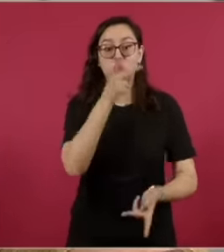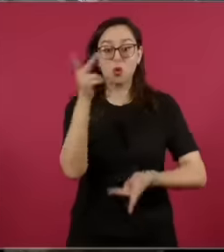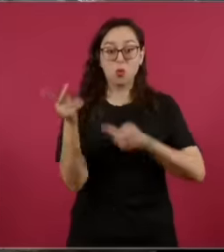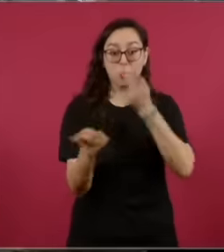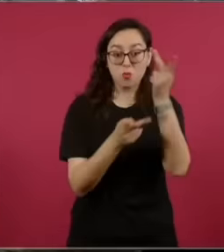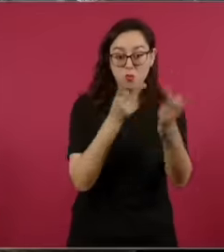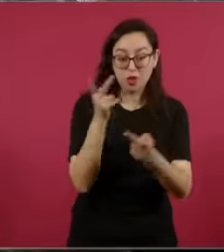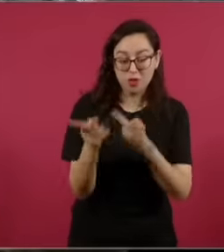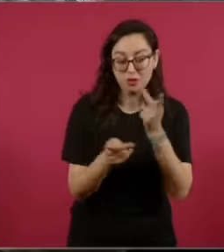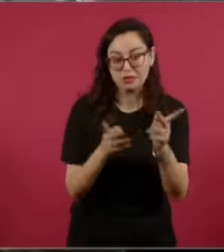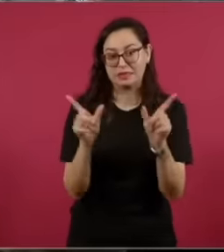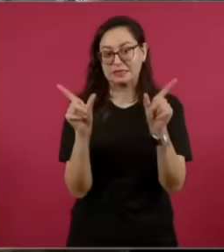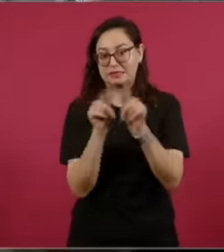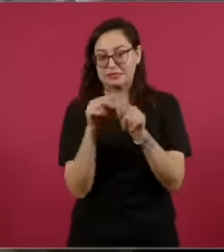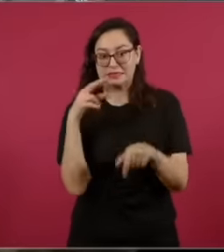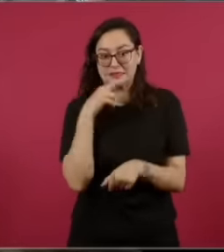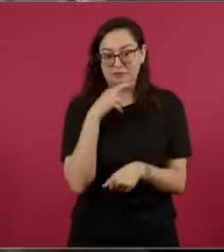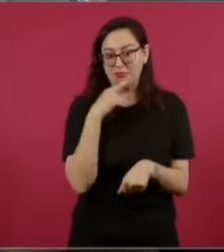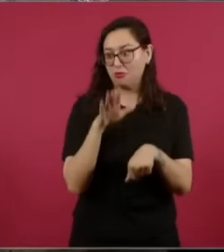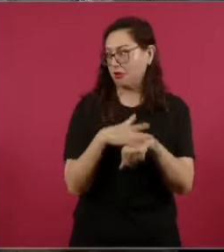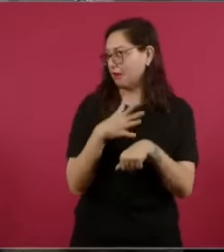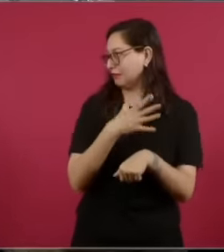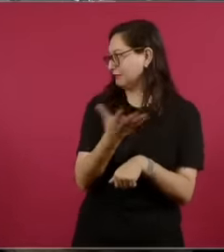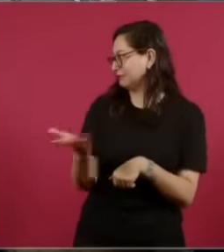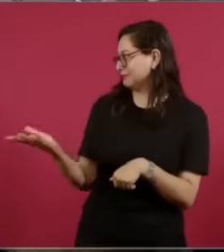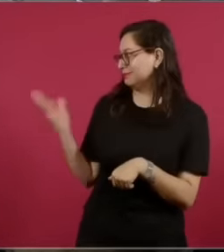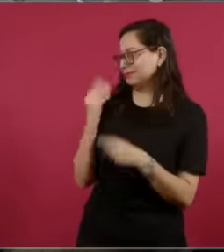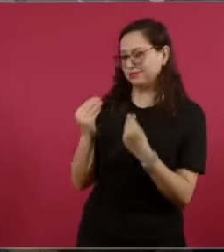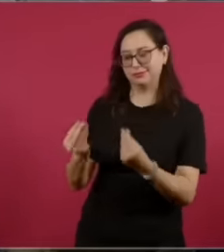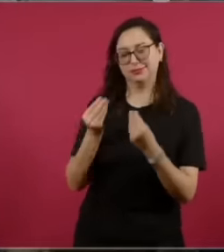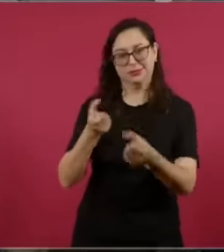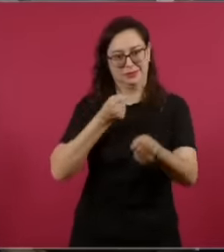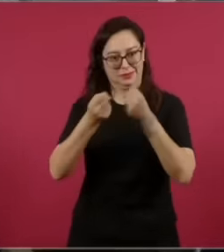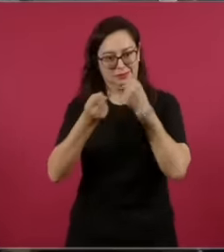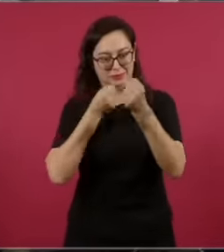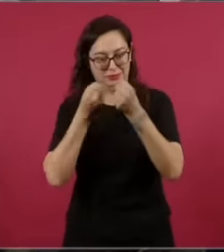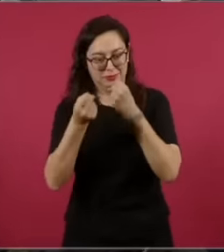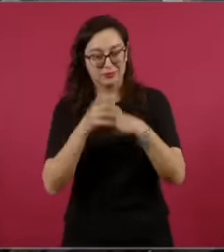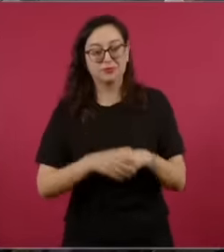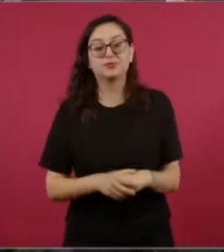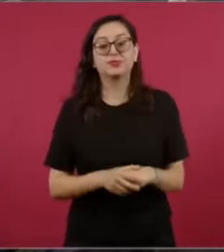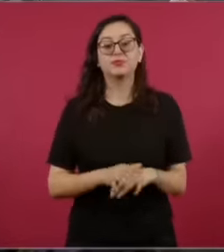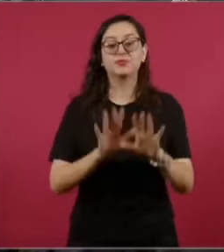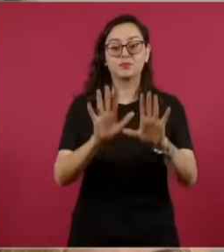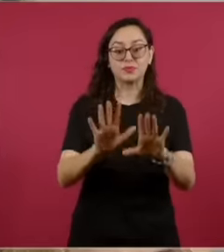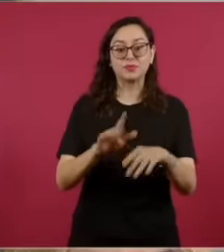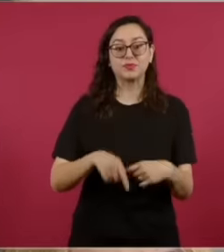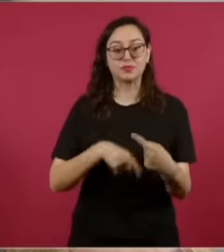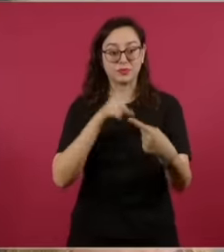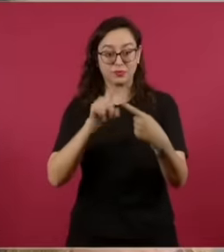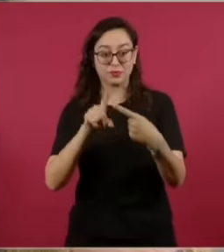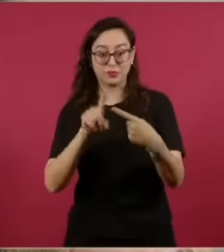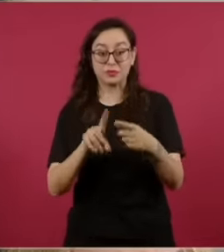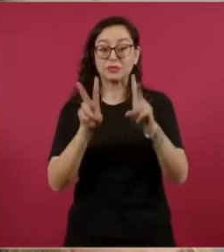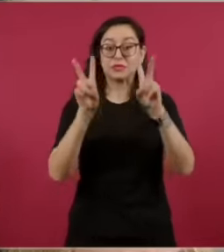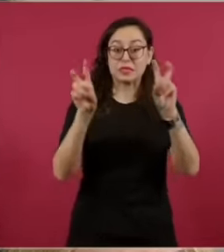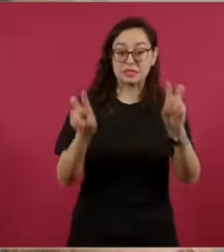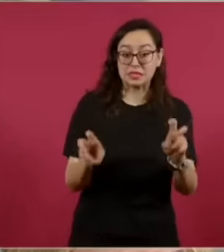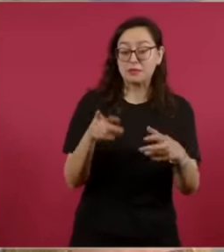my first question has to do with the judicial revolution that you have led that